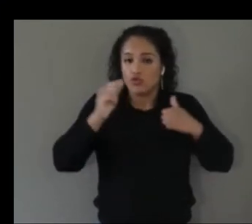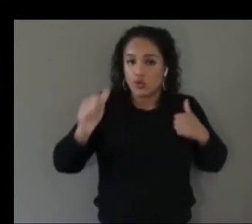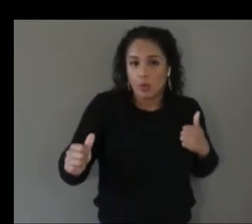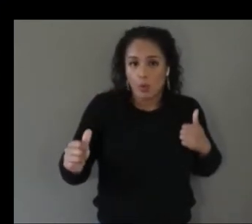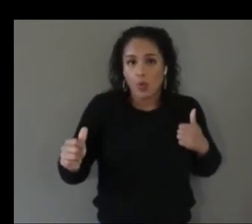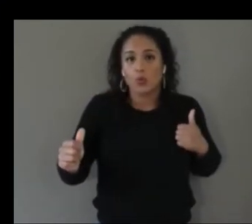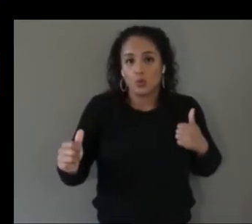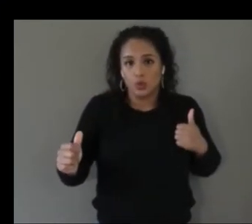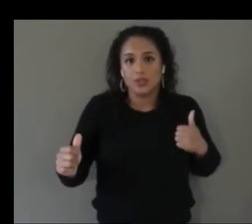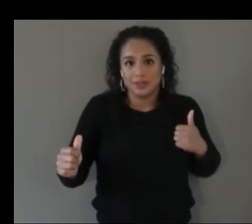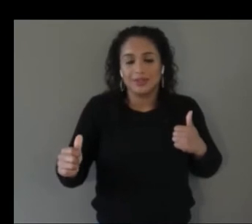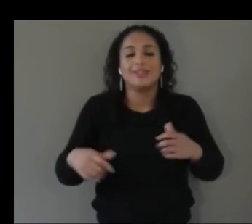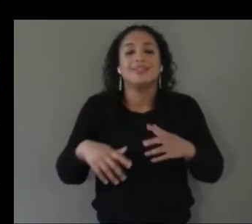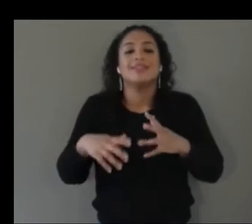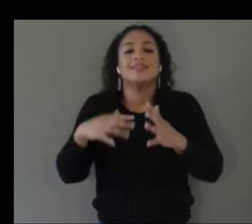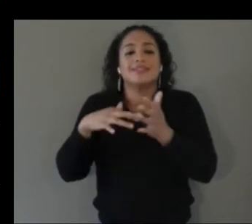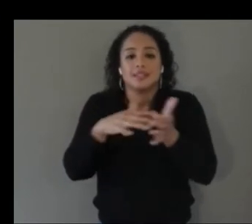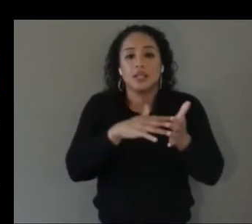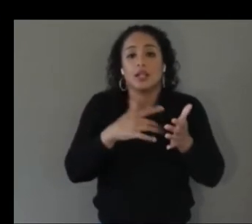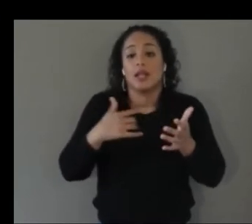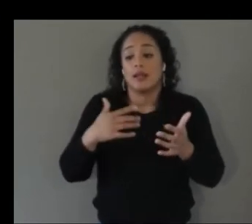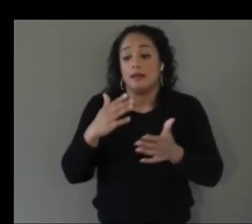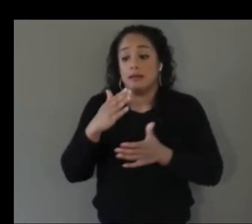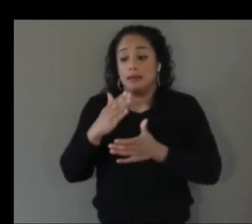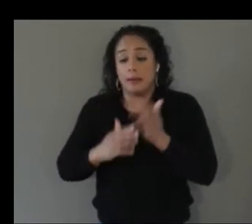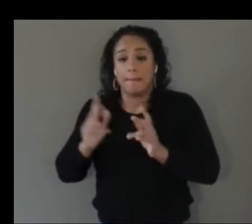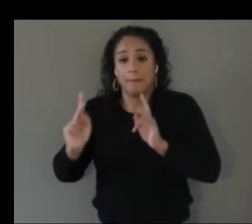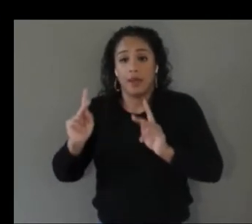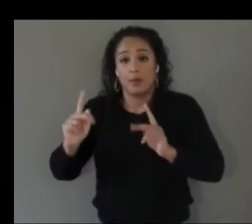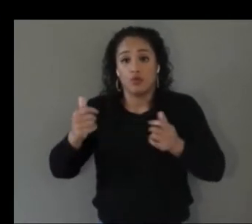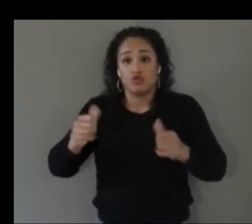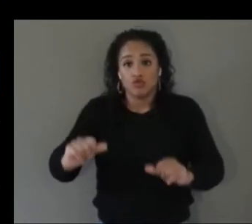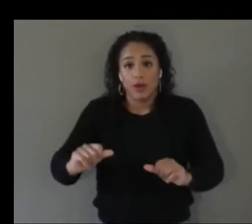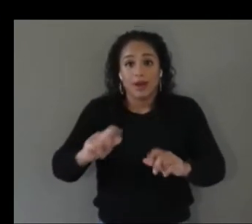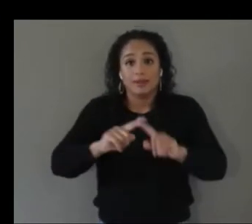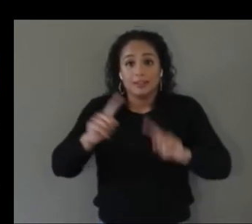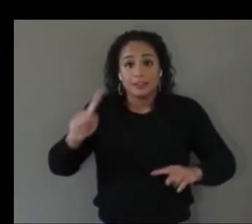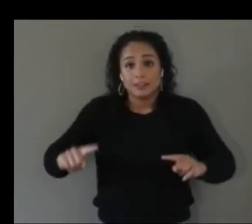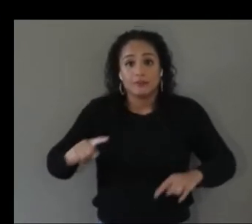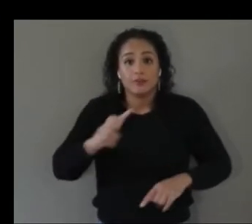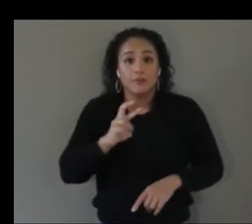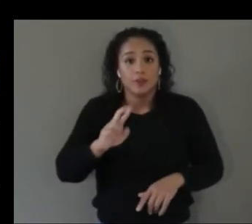of vr applications and then elicited feedback on you know what worked well what didn't work